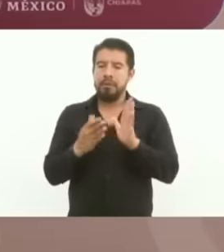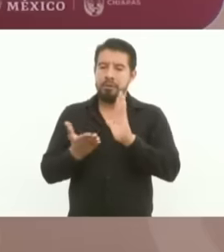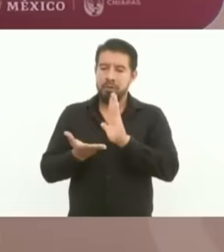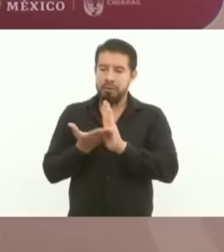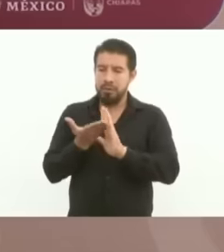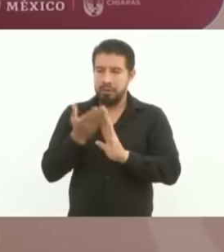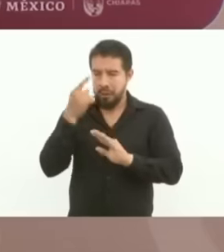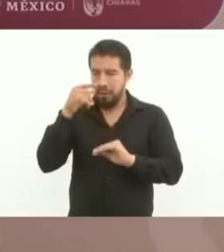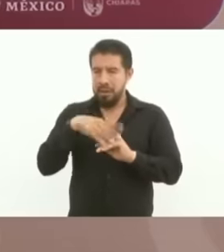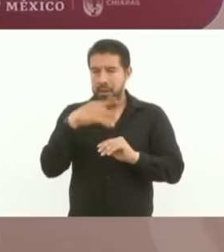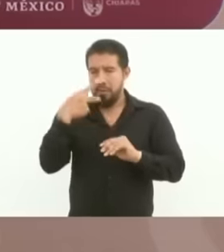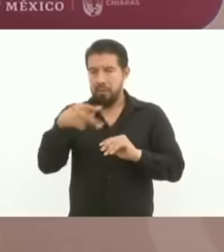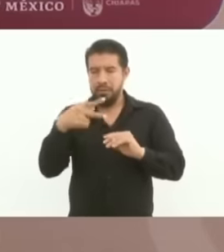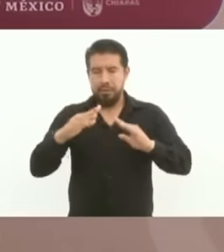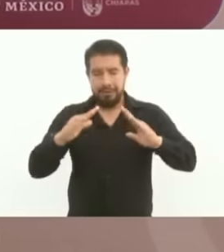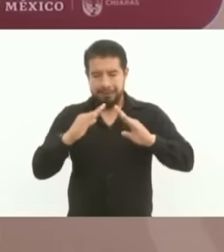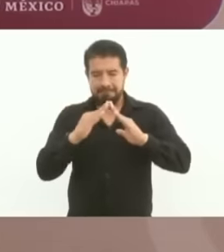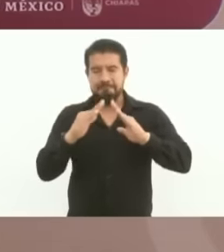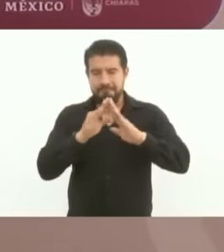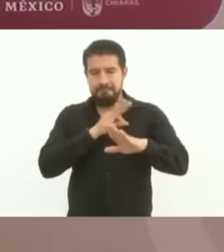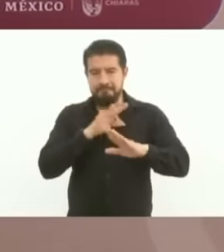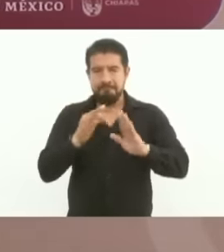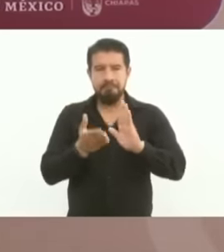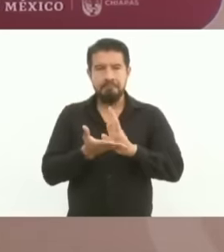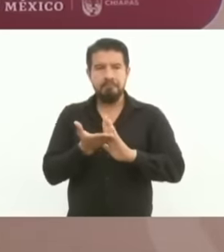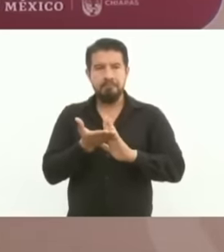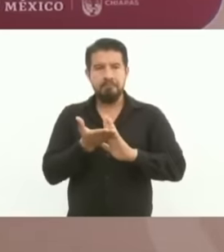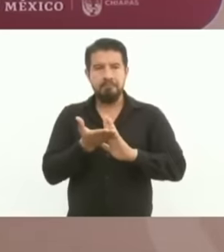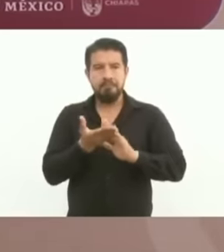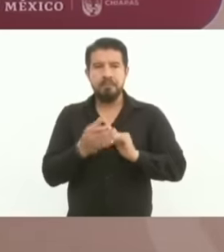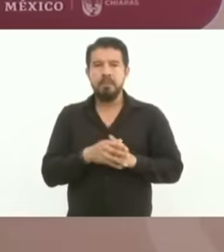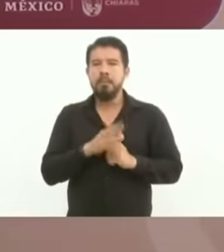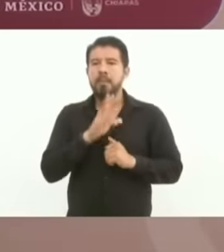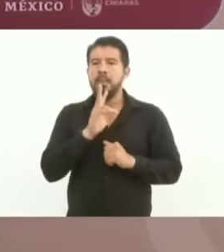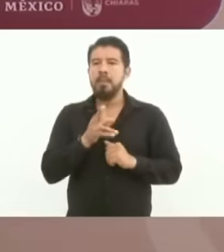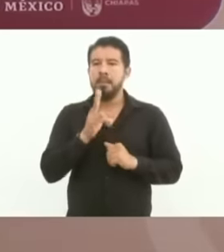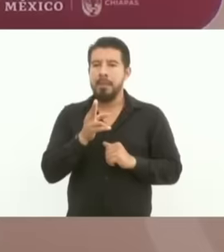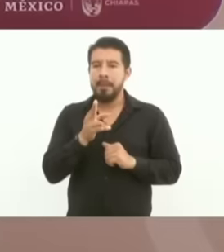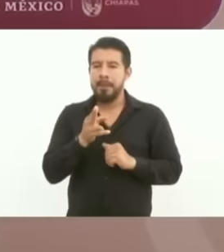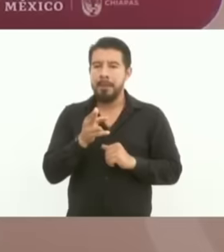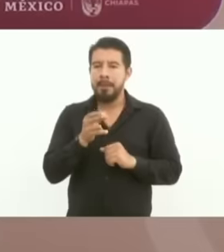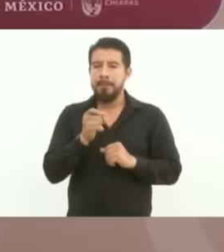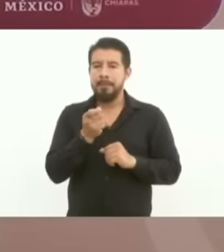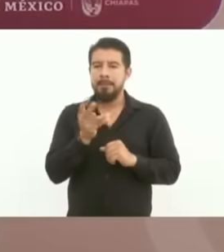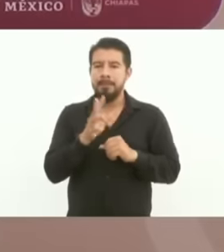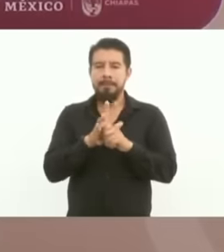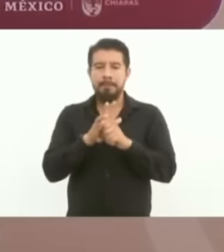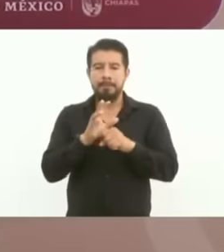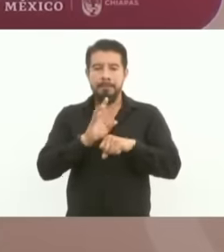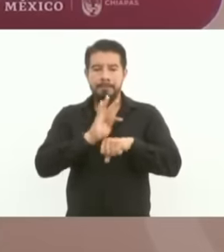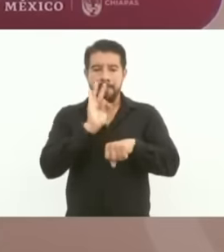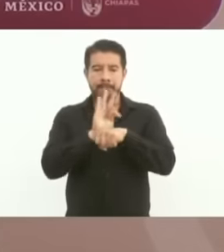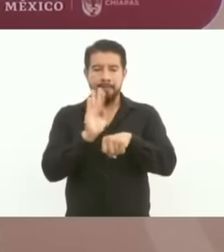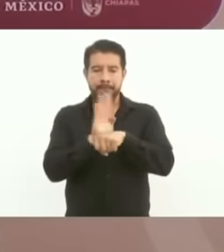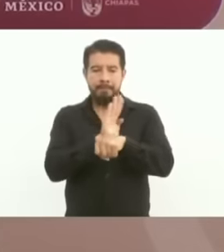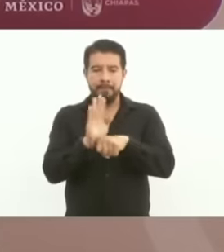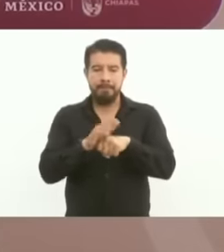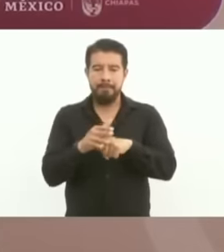homes. This was also approved for the benefit of the workers because previous governments